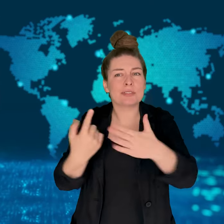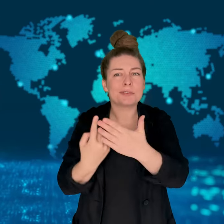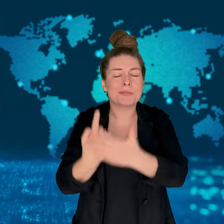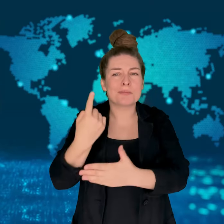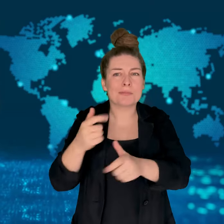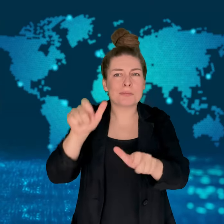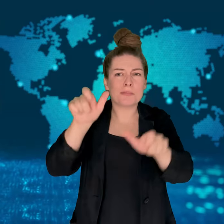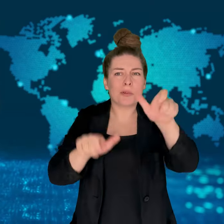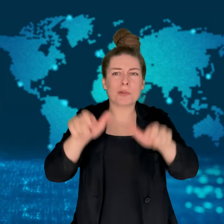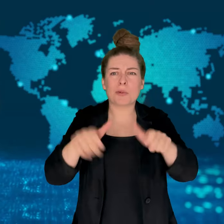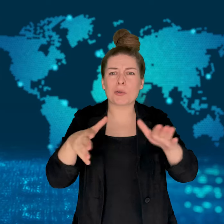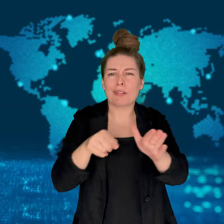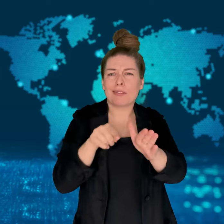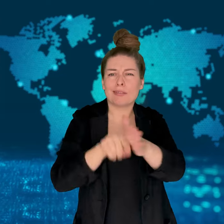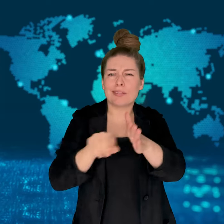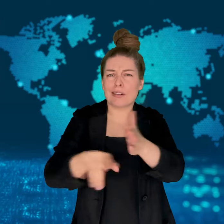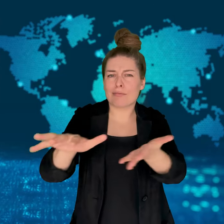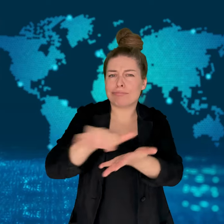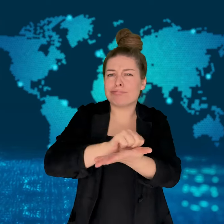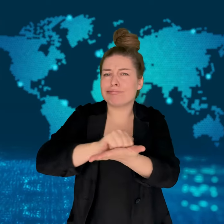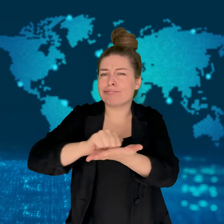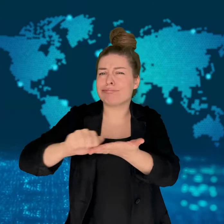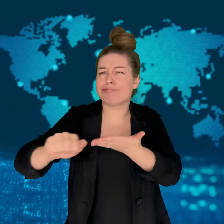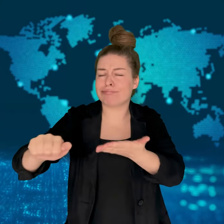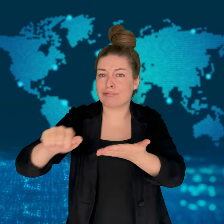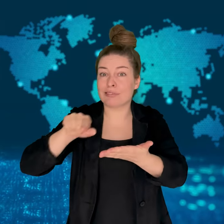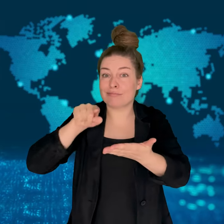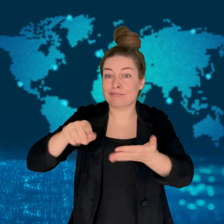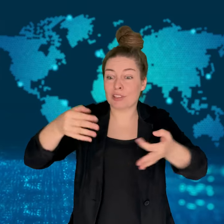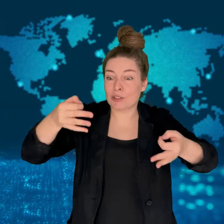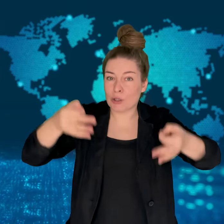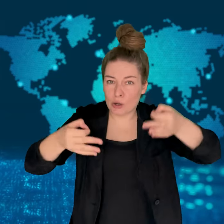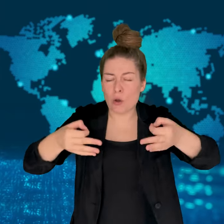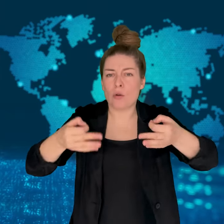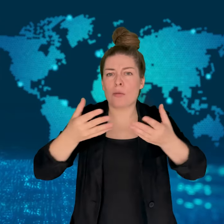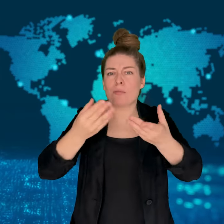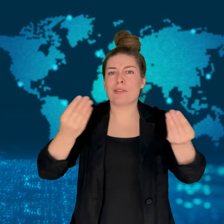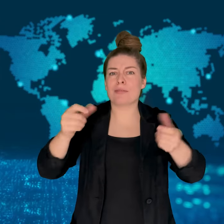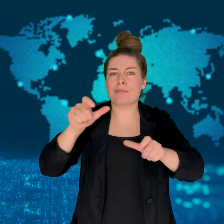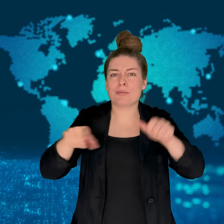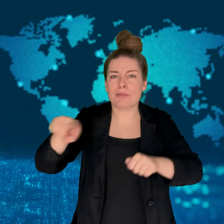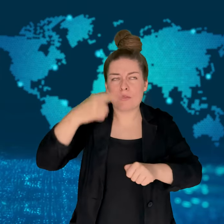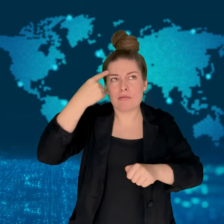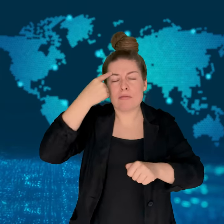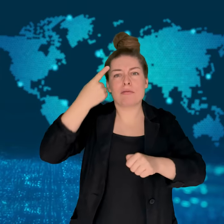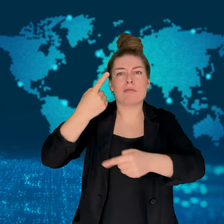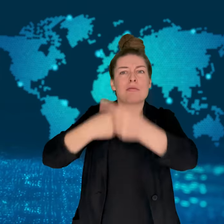the Indigenous community in the country.